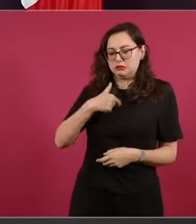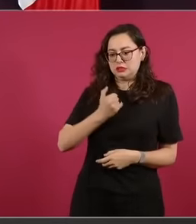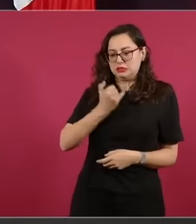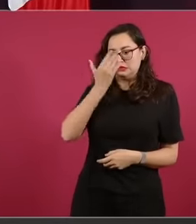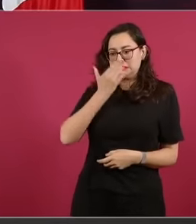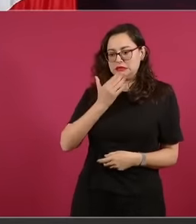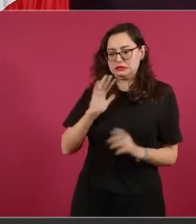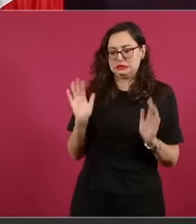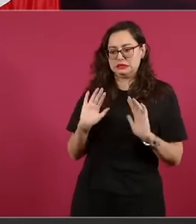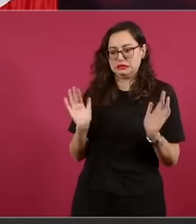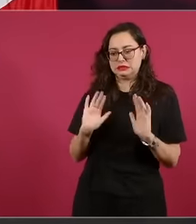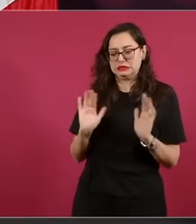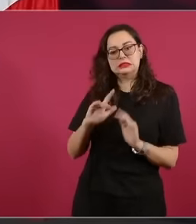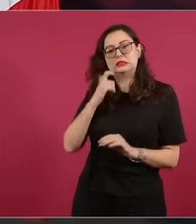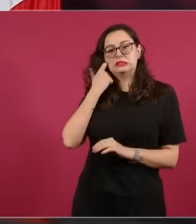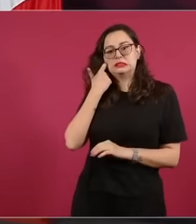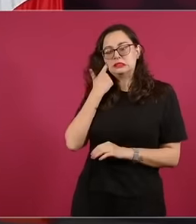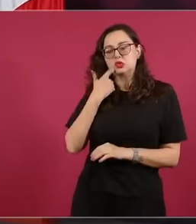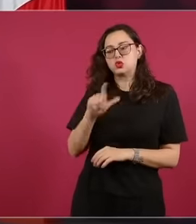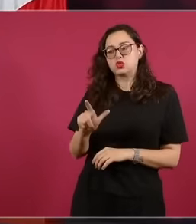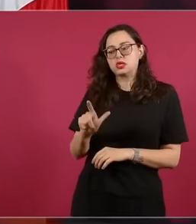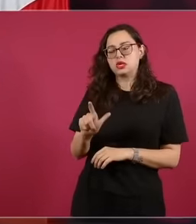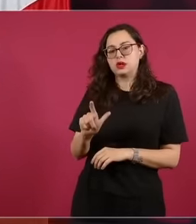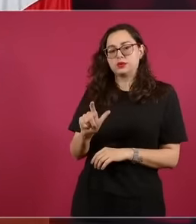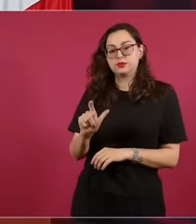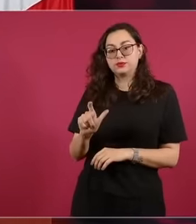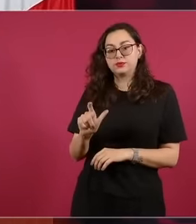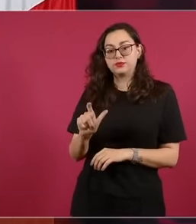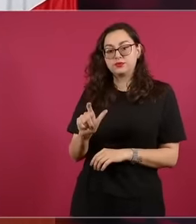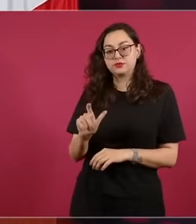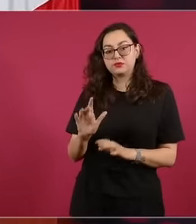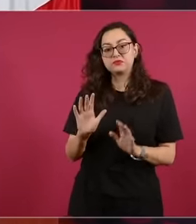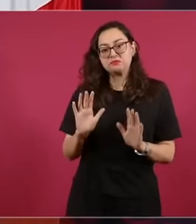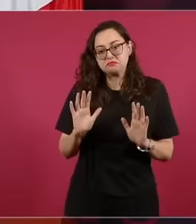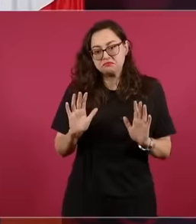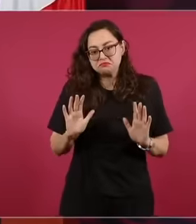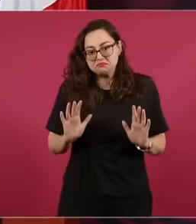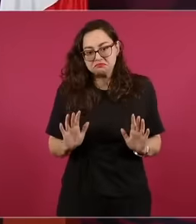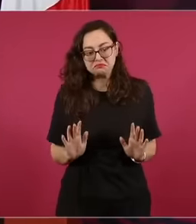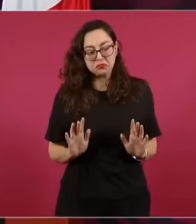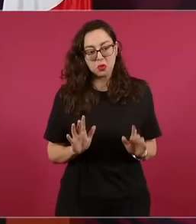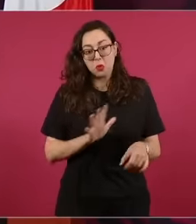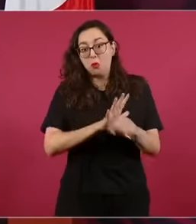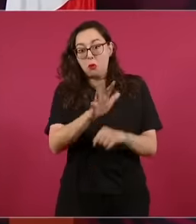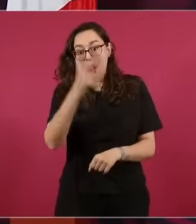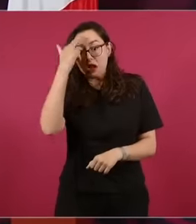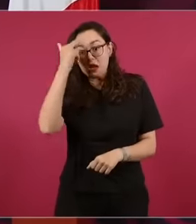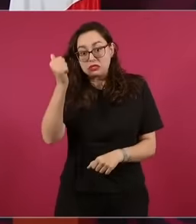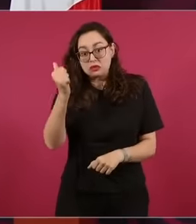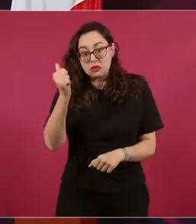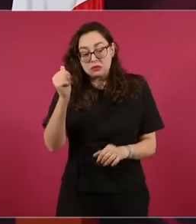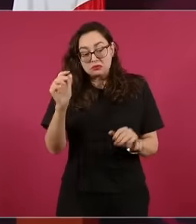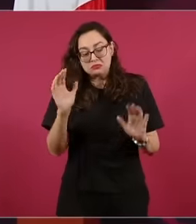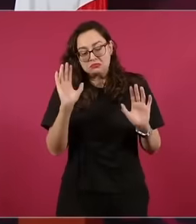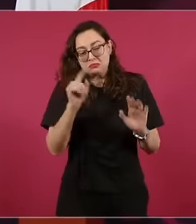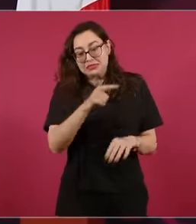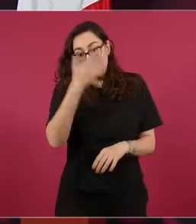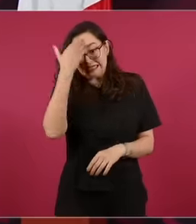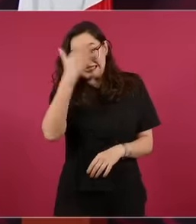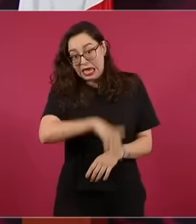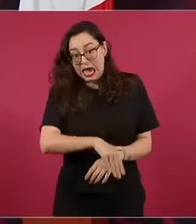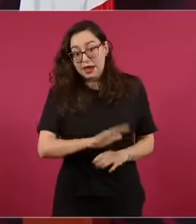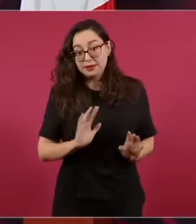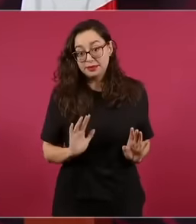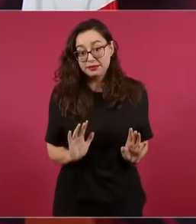name because it may have some justification but in general